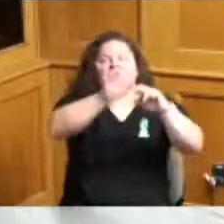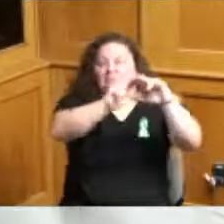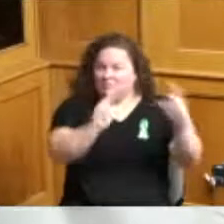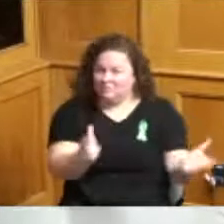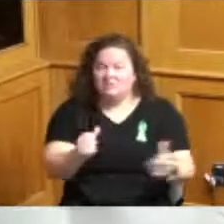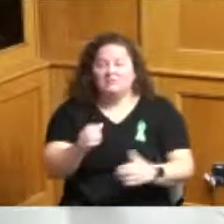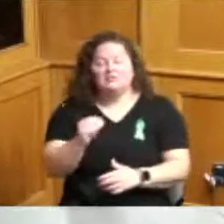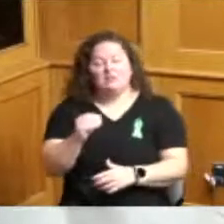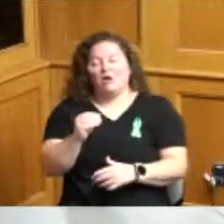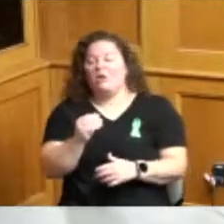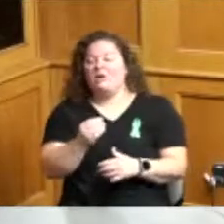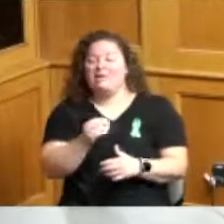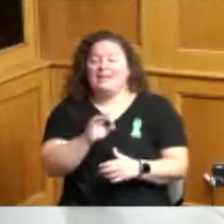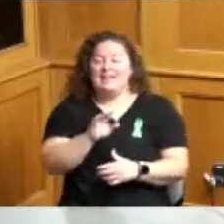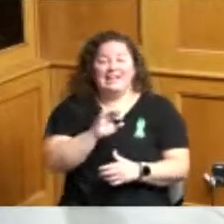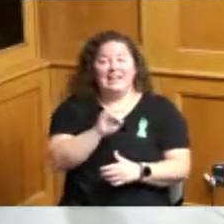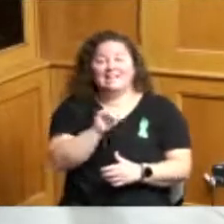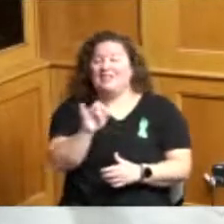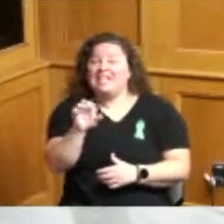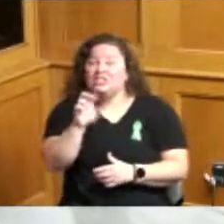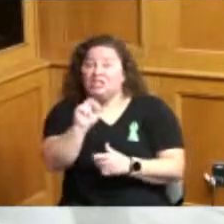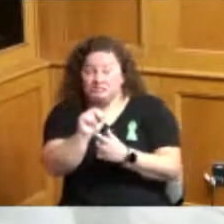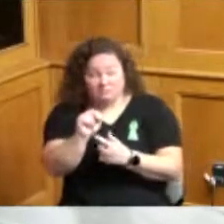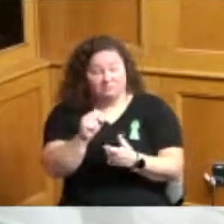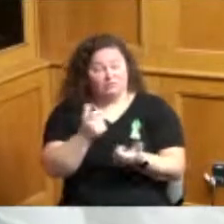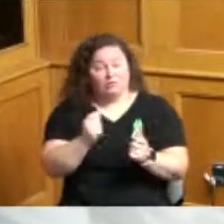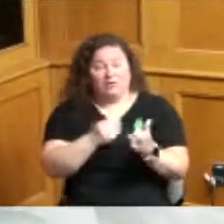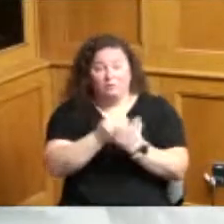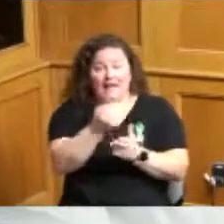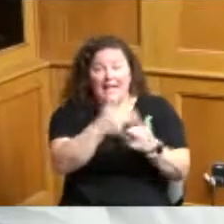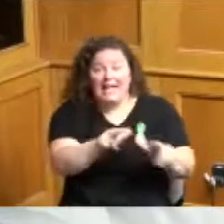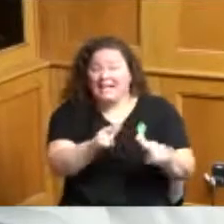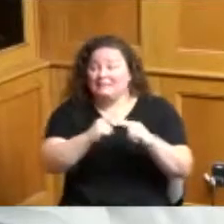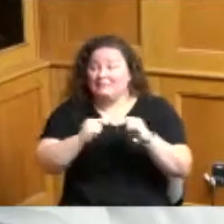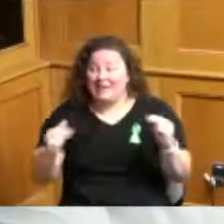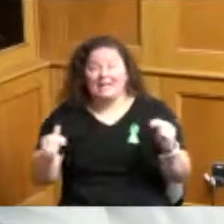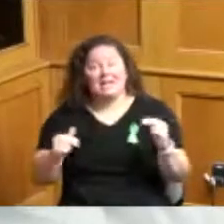getting the bacon and the eggs that at your grocery store is going up getting your gas